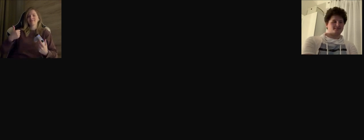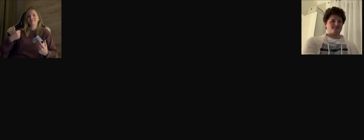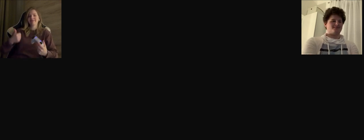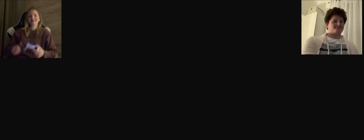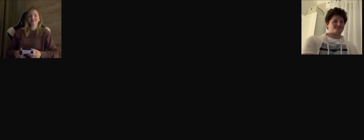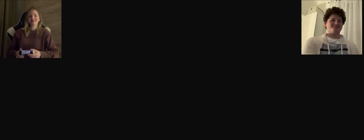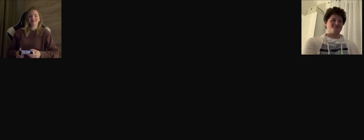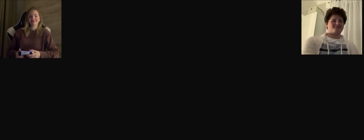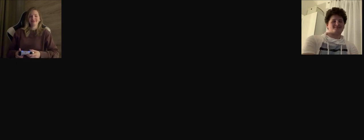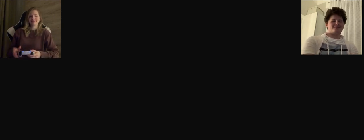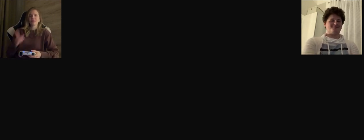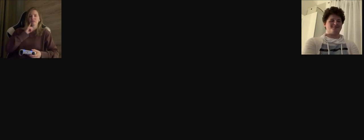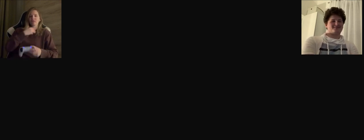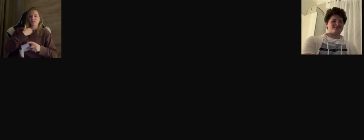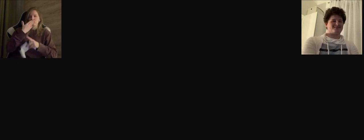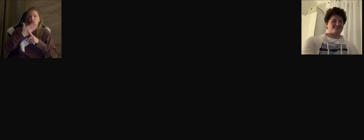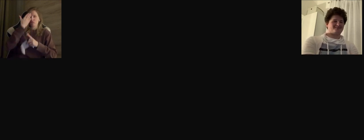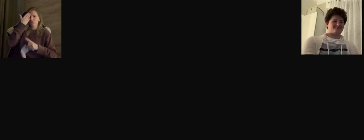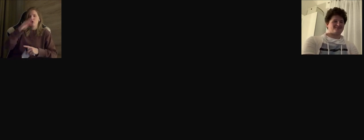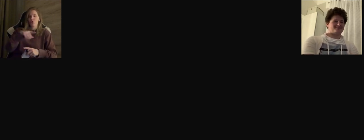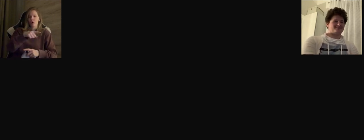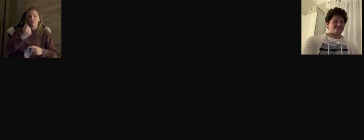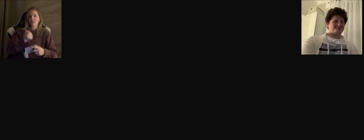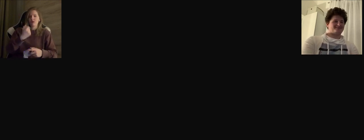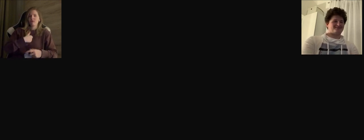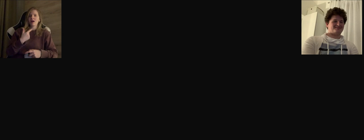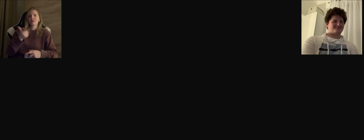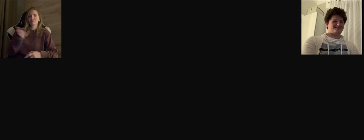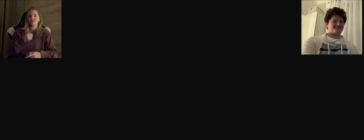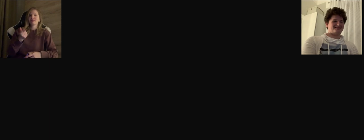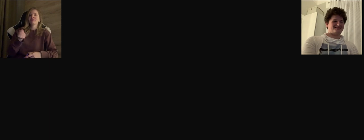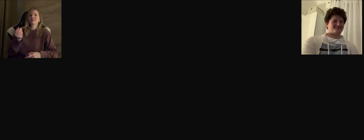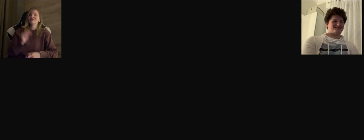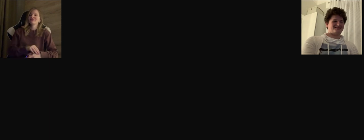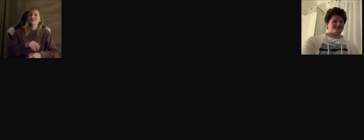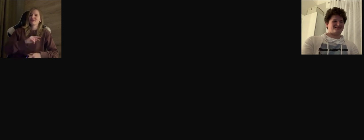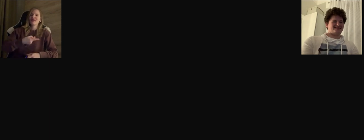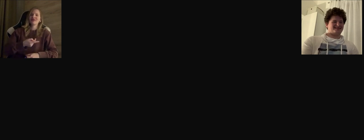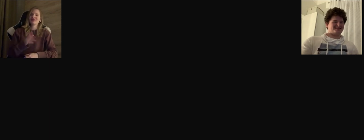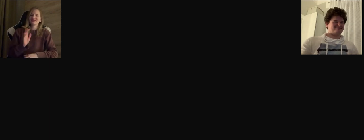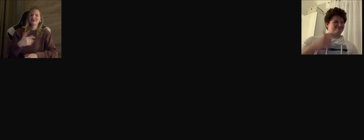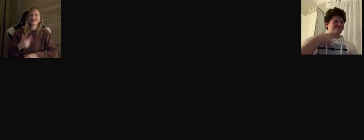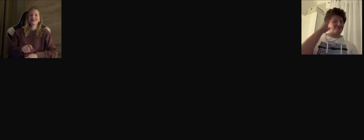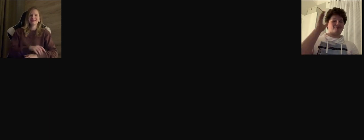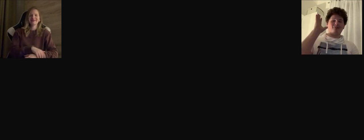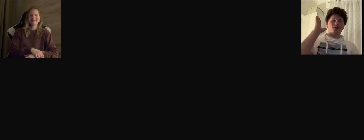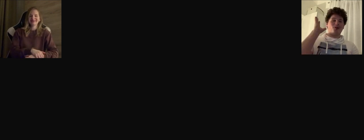K: To be honest that I prefer that Adrian is driving and I shoot but the game decides that I ... eh